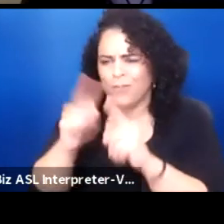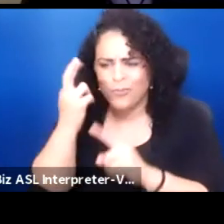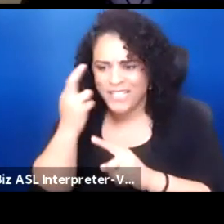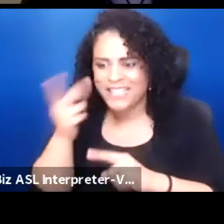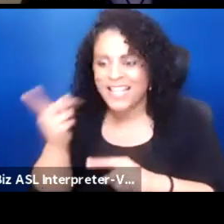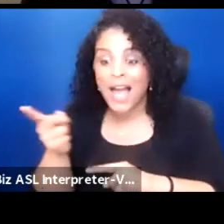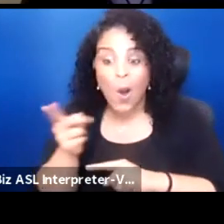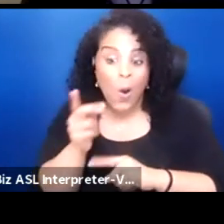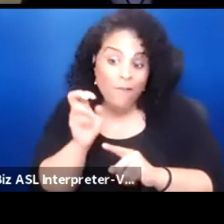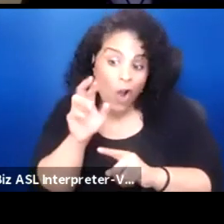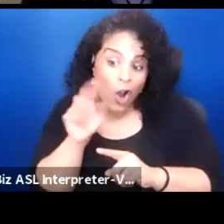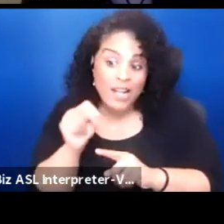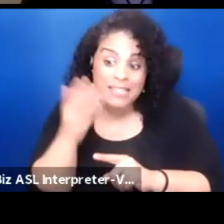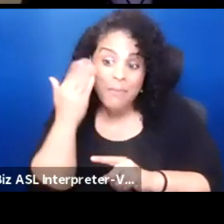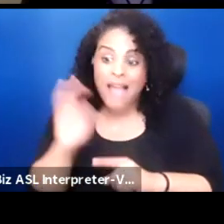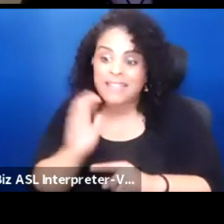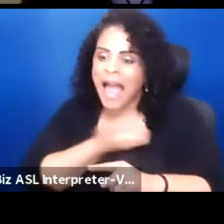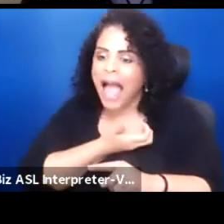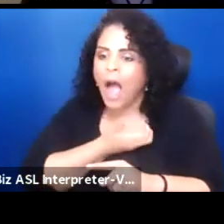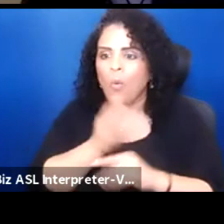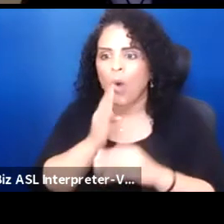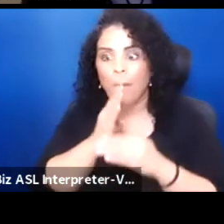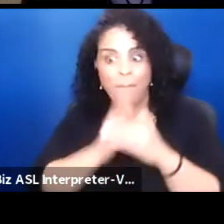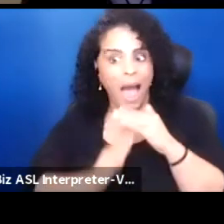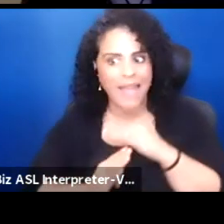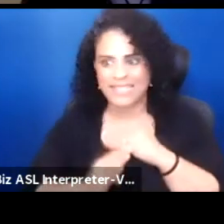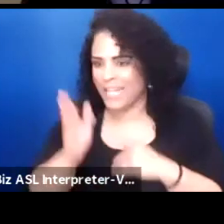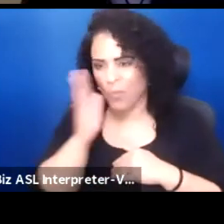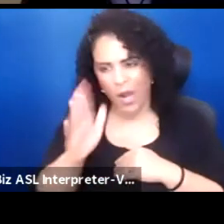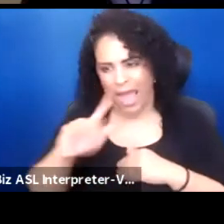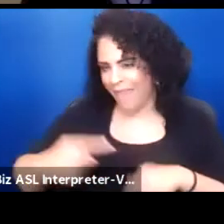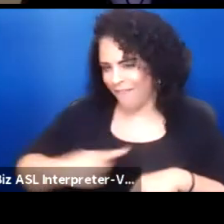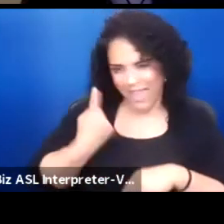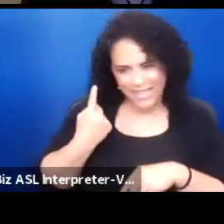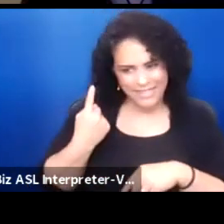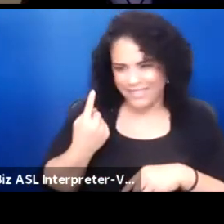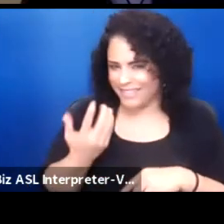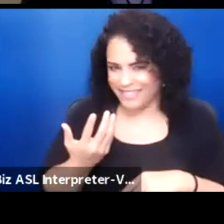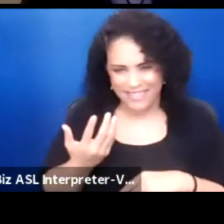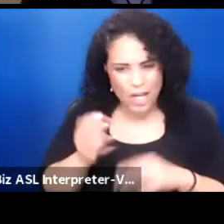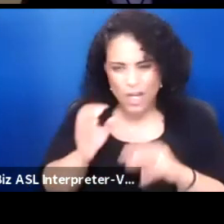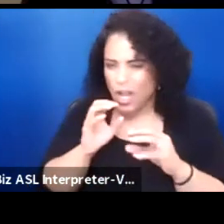It was because our modesty wouldn't be offended. Yeah. We don't want to get old no more. You got no more shame when you were an elder, you know.